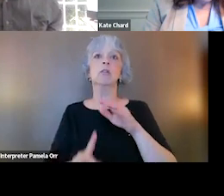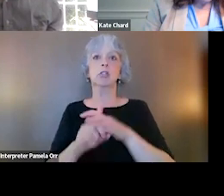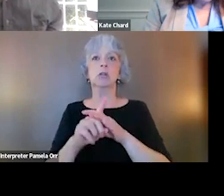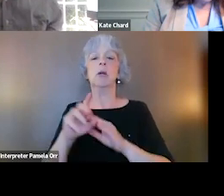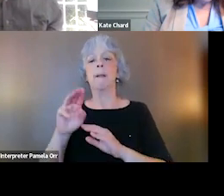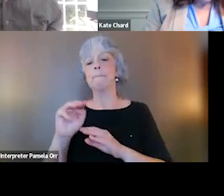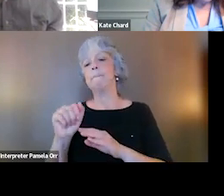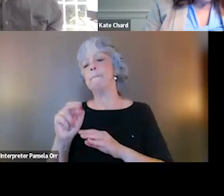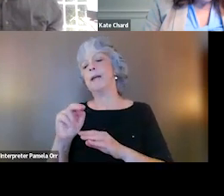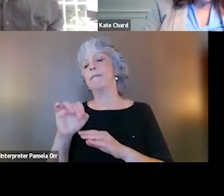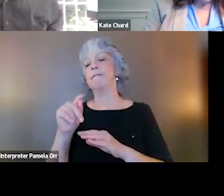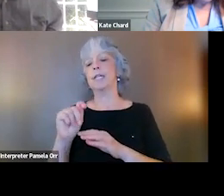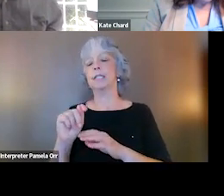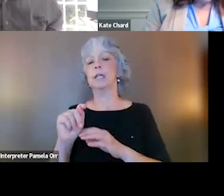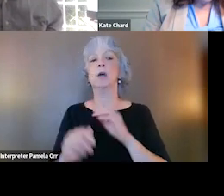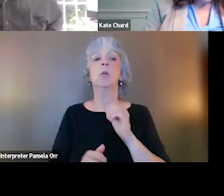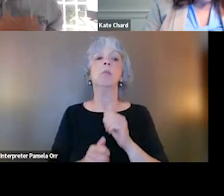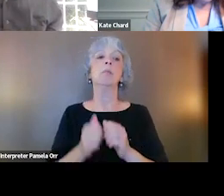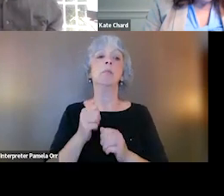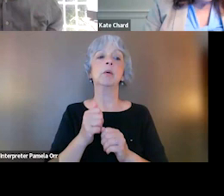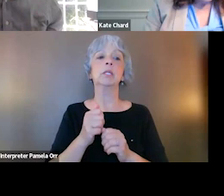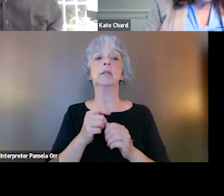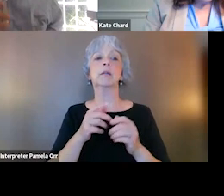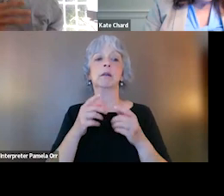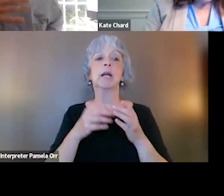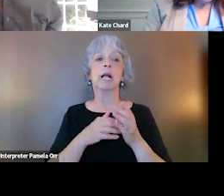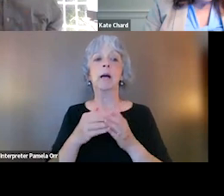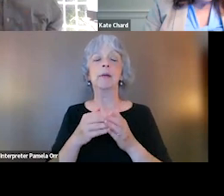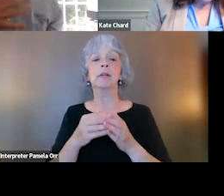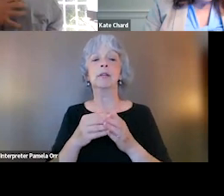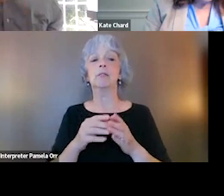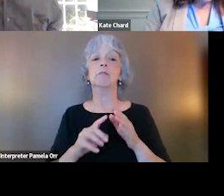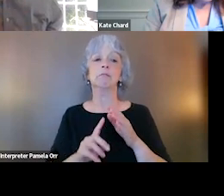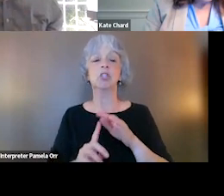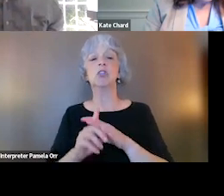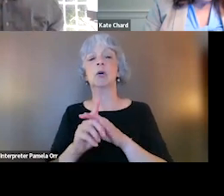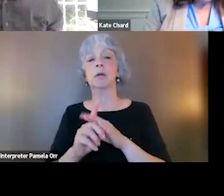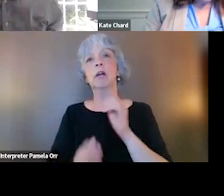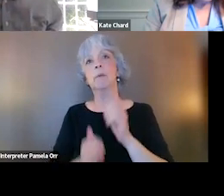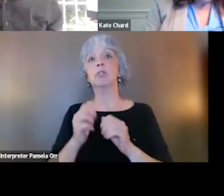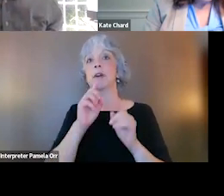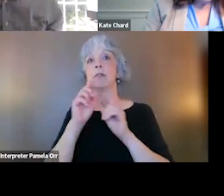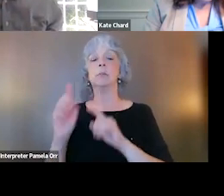So one of the biggest features of PTSD, and of course, to be honest, really all of our responses to painful emotional experience,